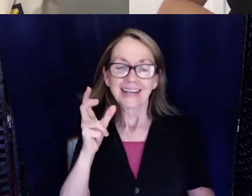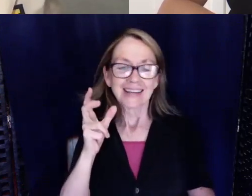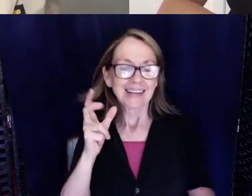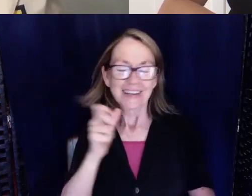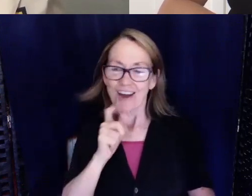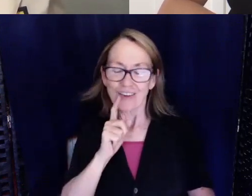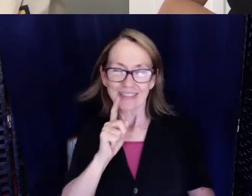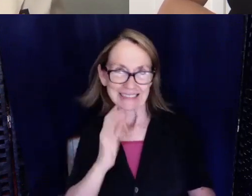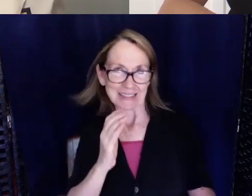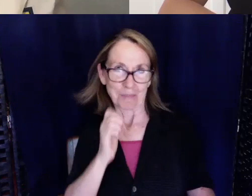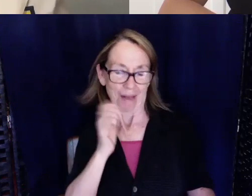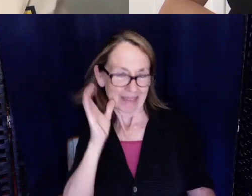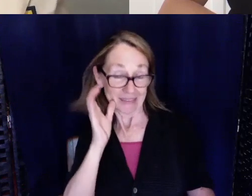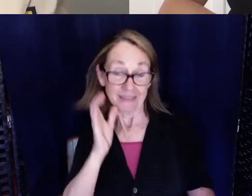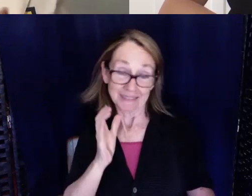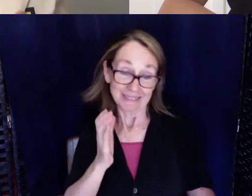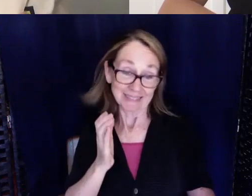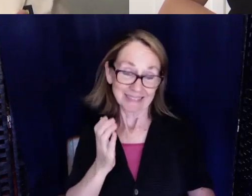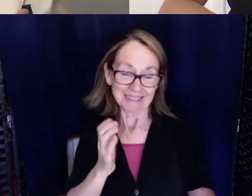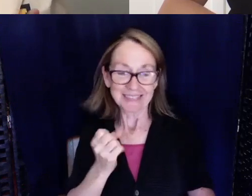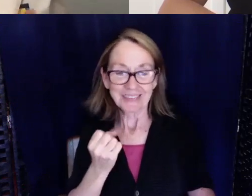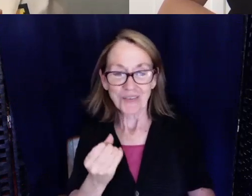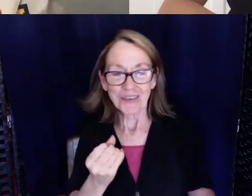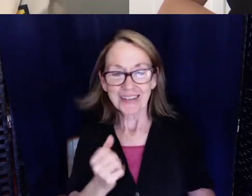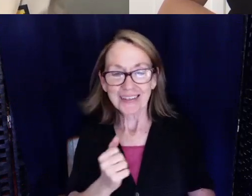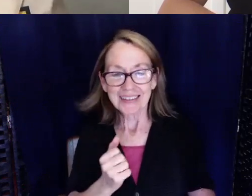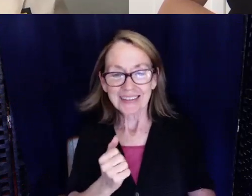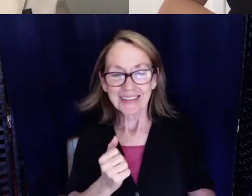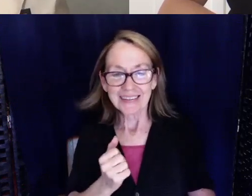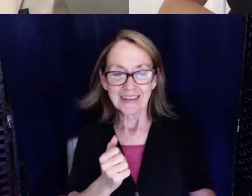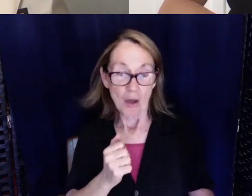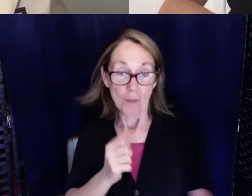but they are. So my patients think I'm a really, I'm